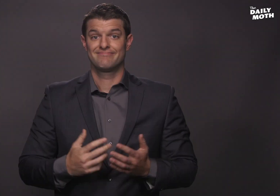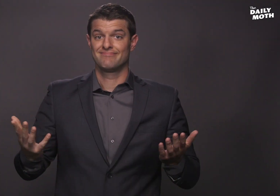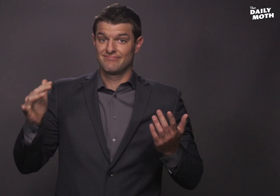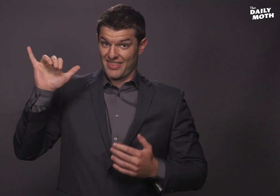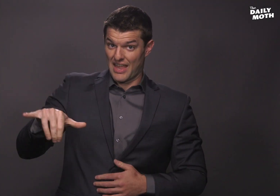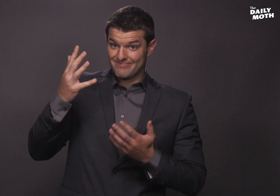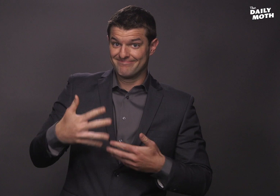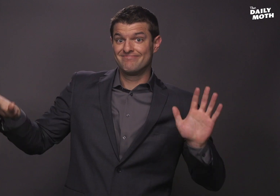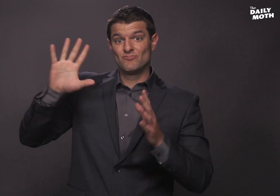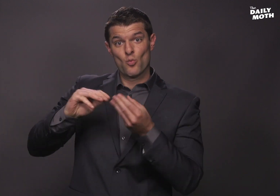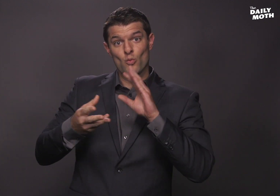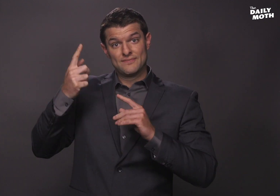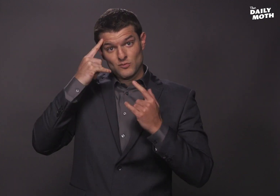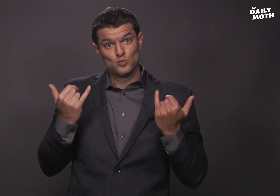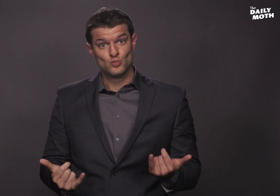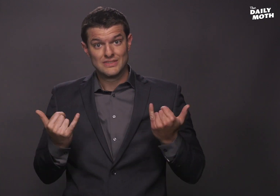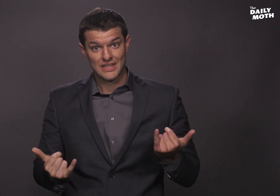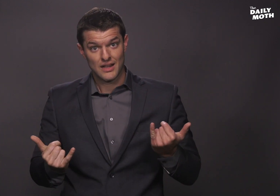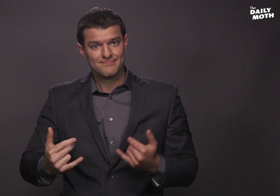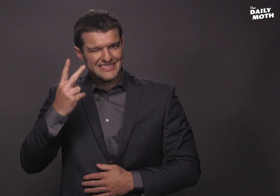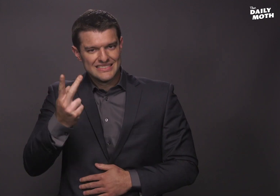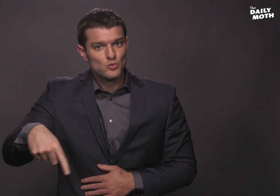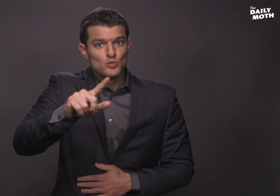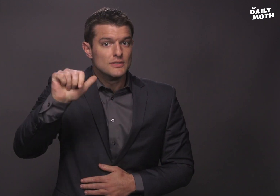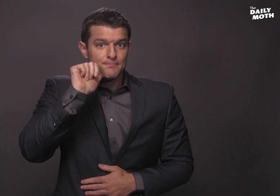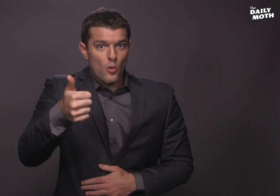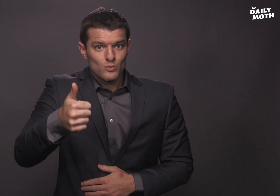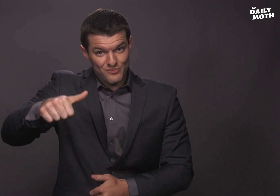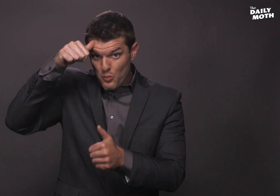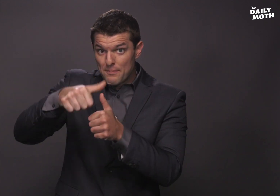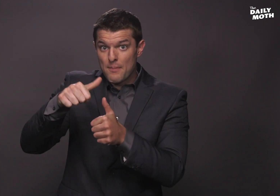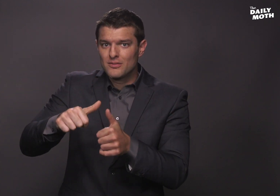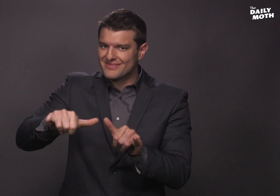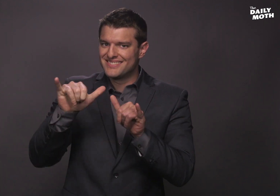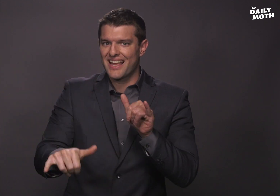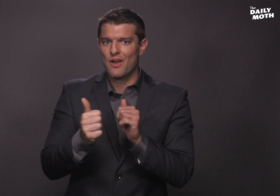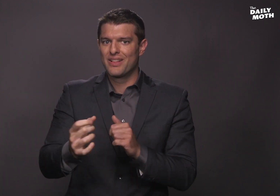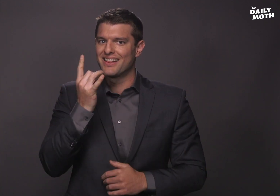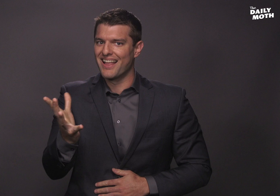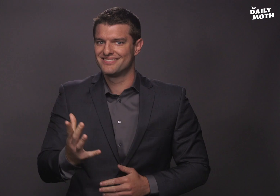That’s it for today. See you tomorrow. Remember, stay with the light!